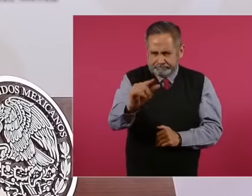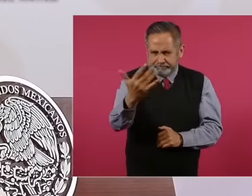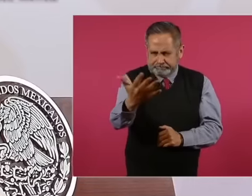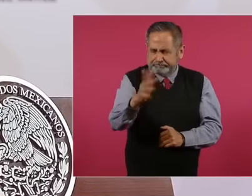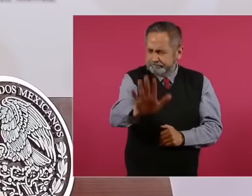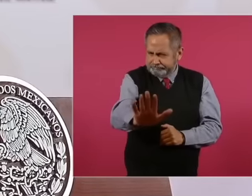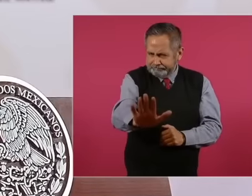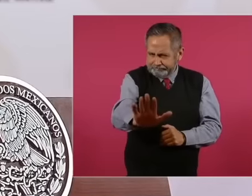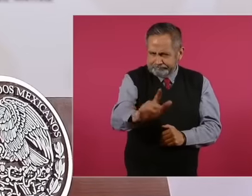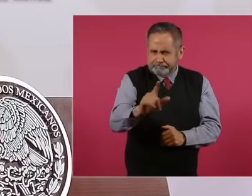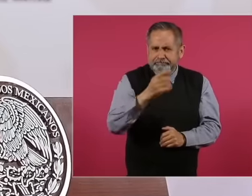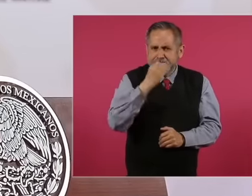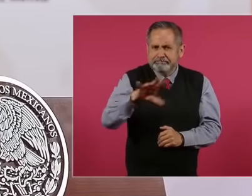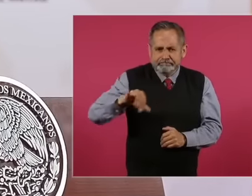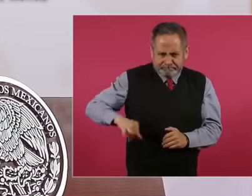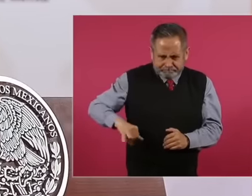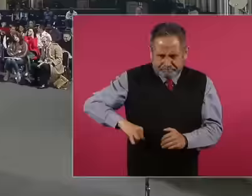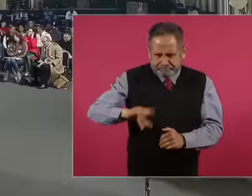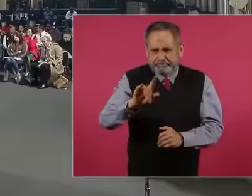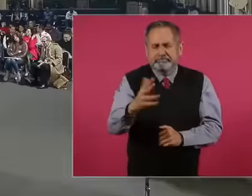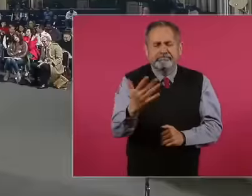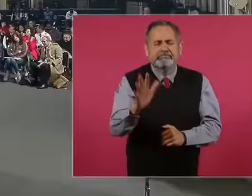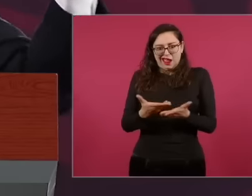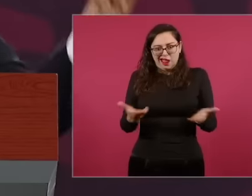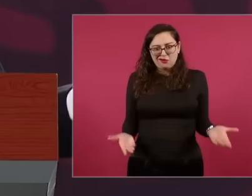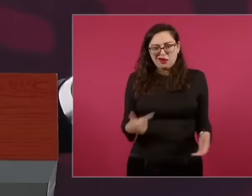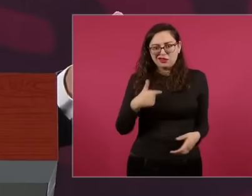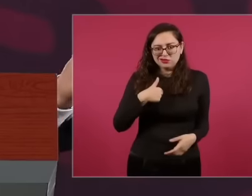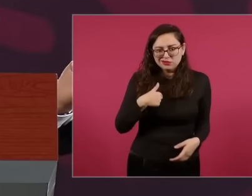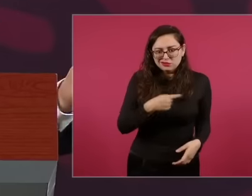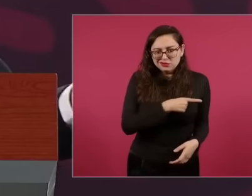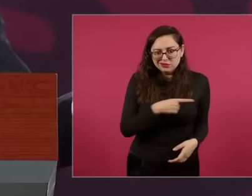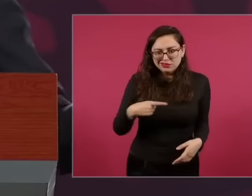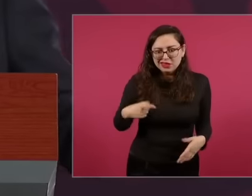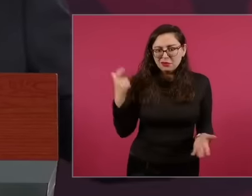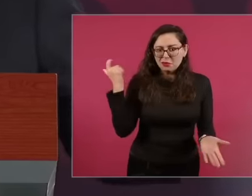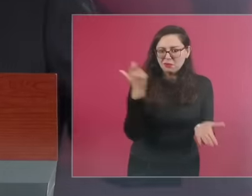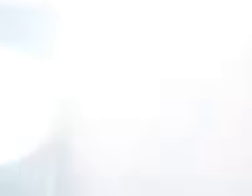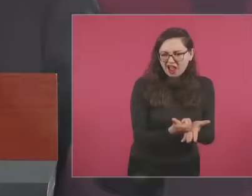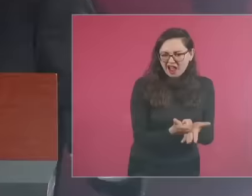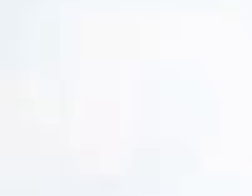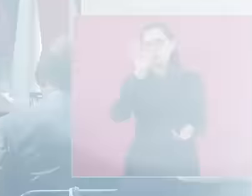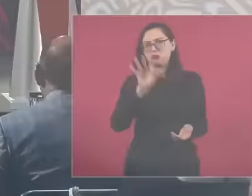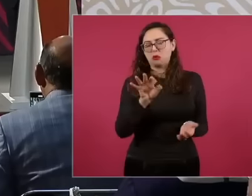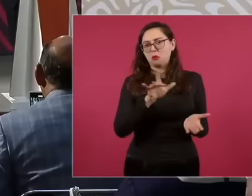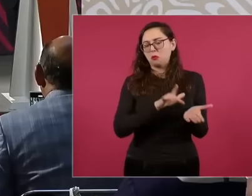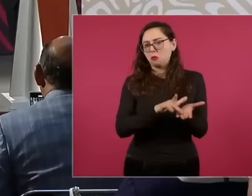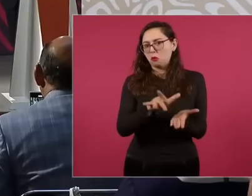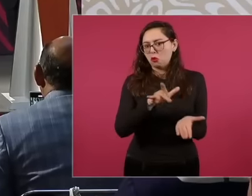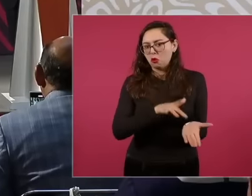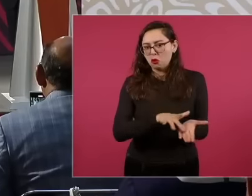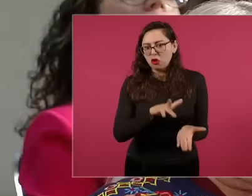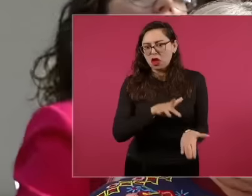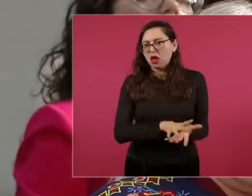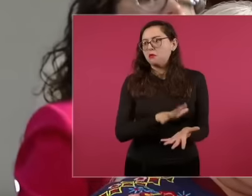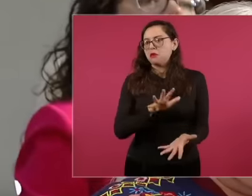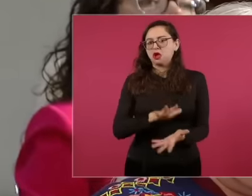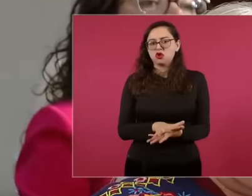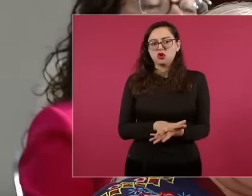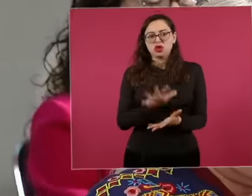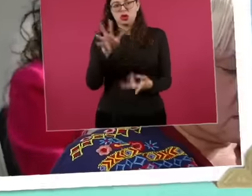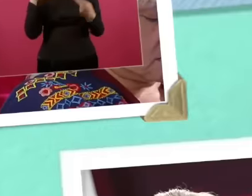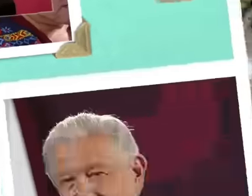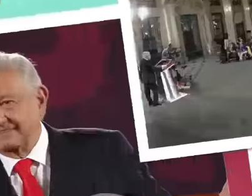listens to this pseudo-journalist who almost took up the entire conference.